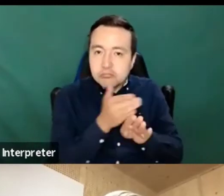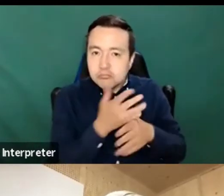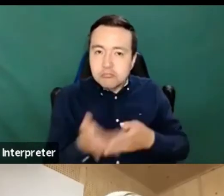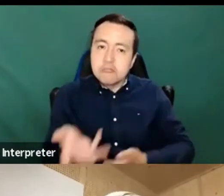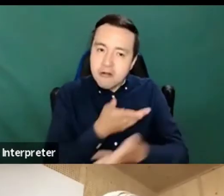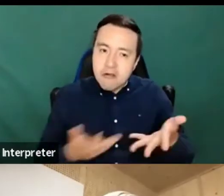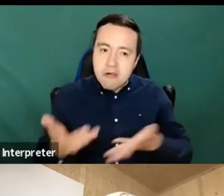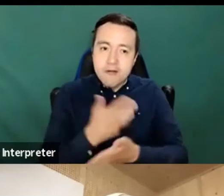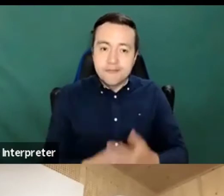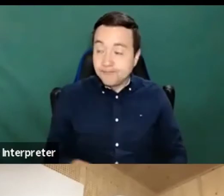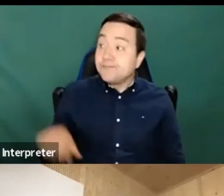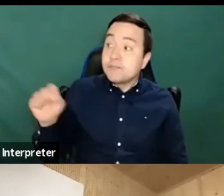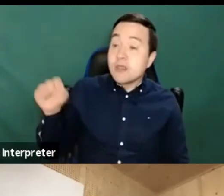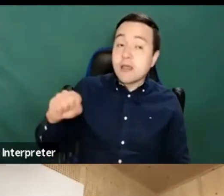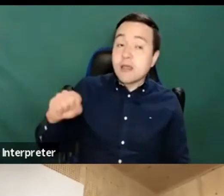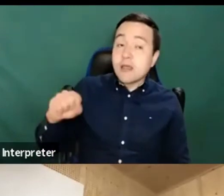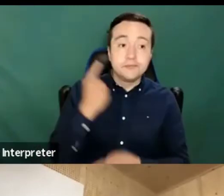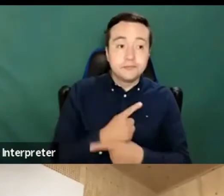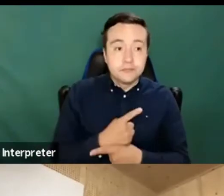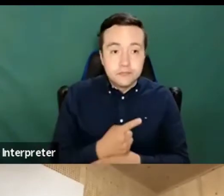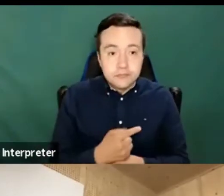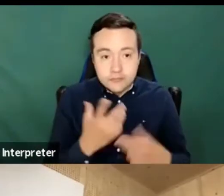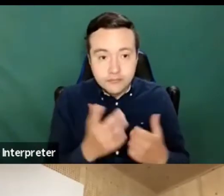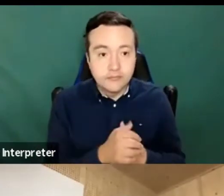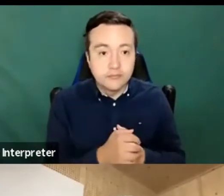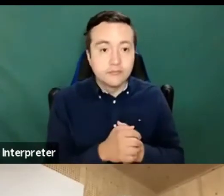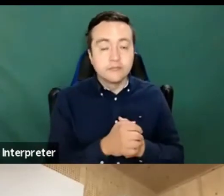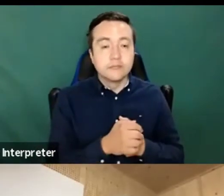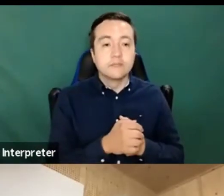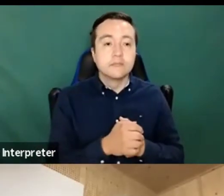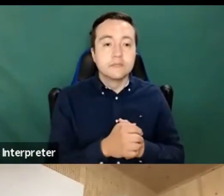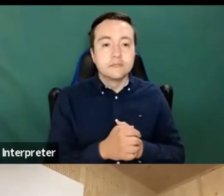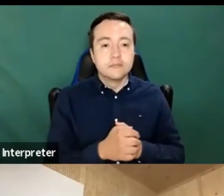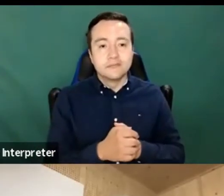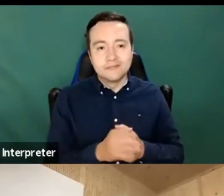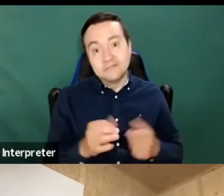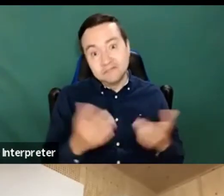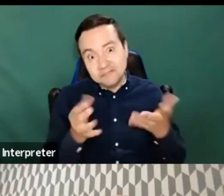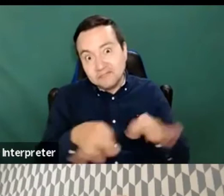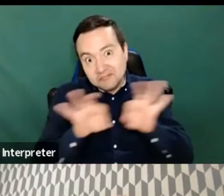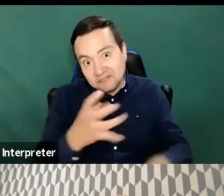we had we had, Okay, first of all, my group didn't even need me, they did a fantastic job without a facilitator.